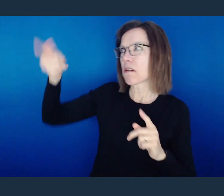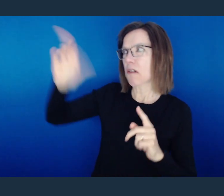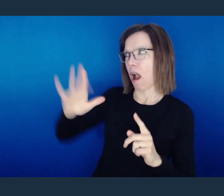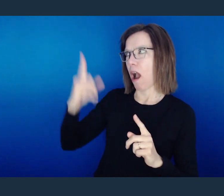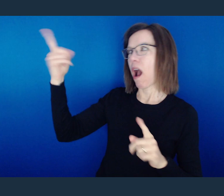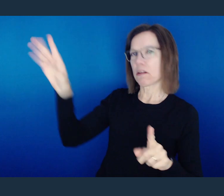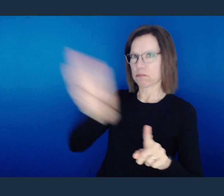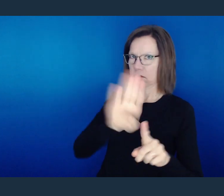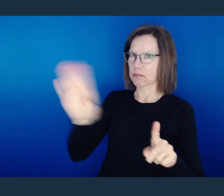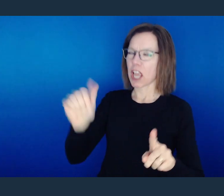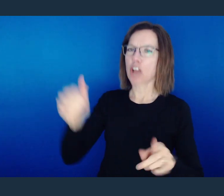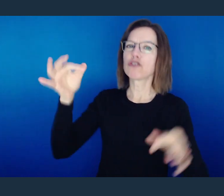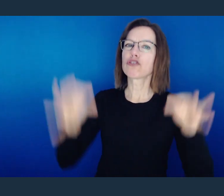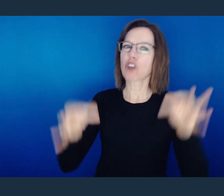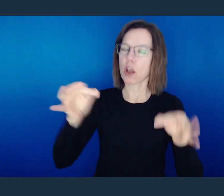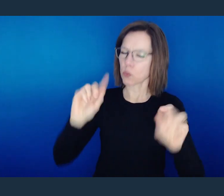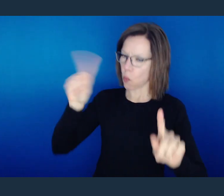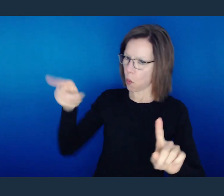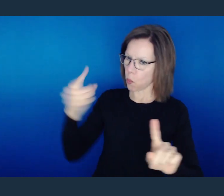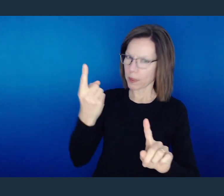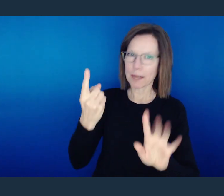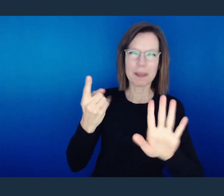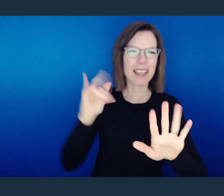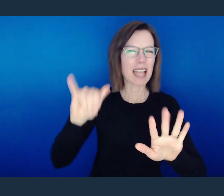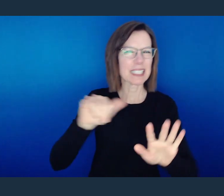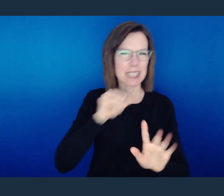But the reality here, that's not the issue that's being addressed.